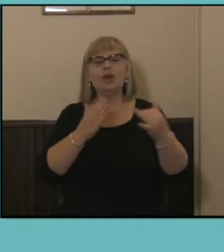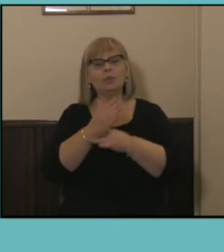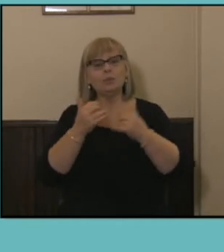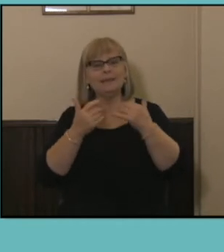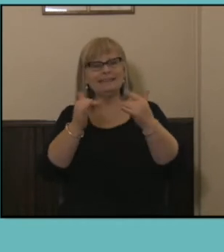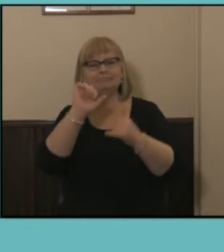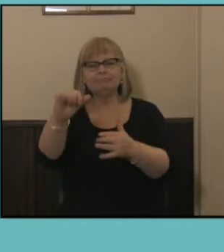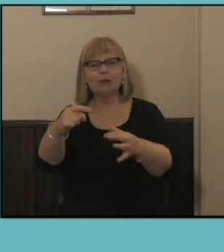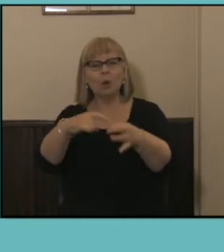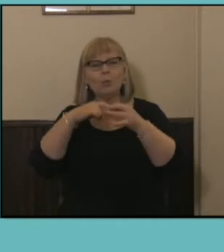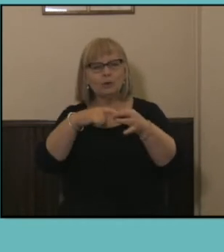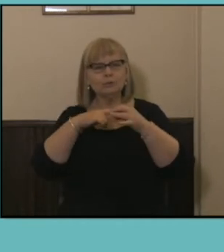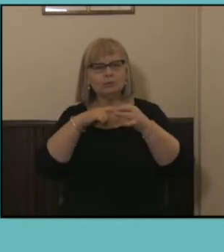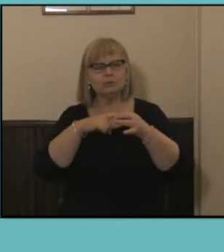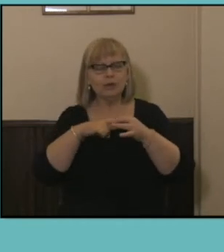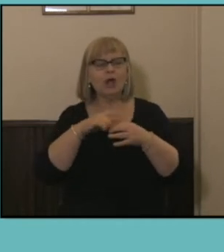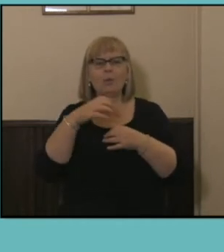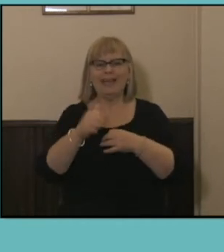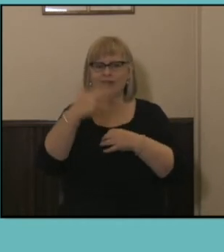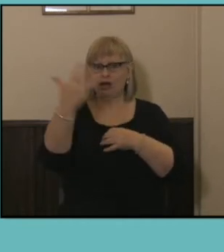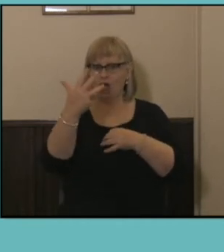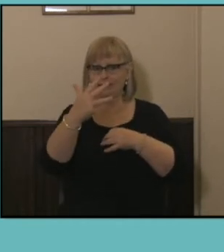nineteen industries, so these are the the top level of the industry classification